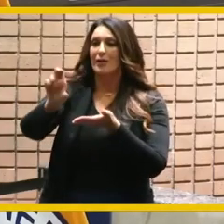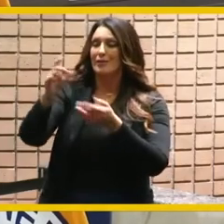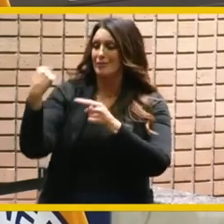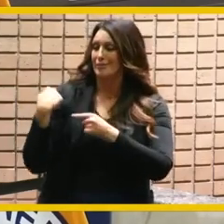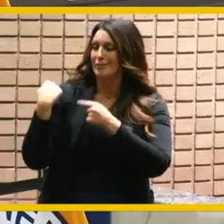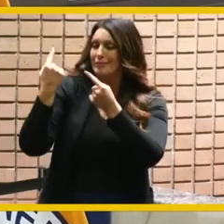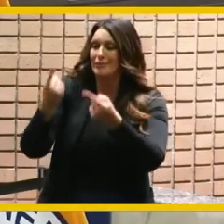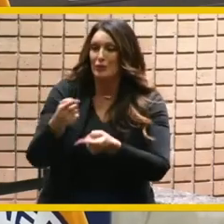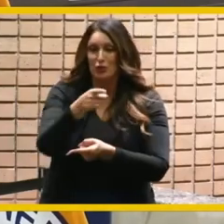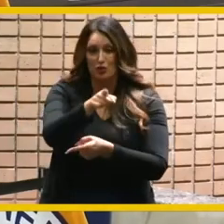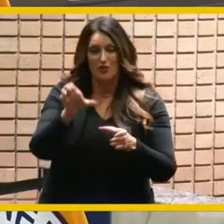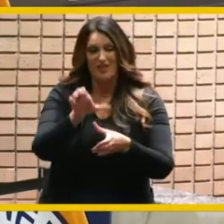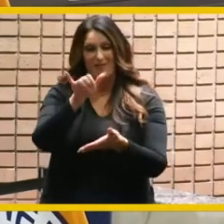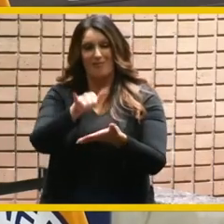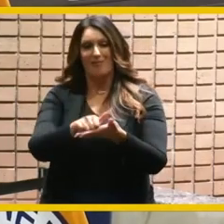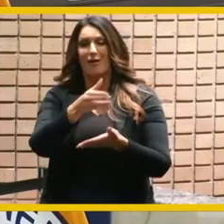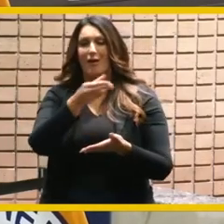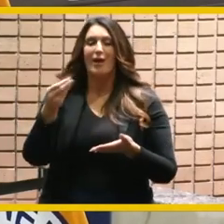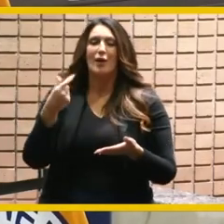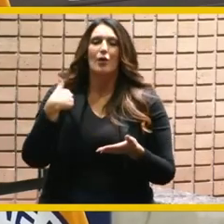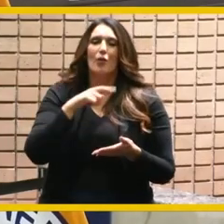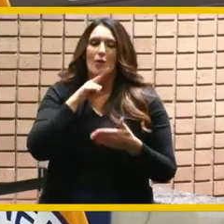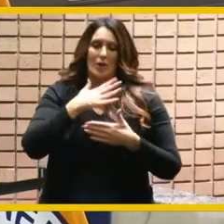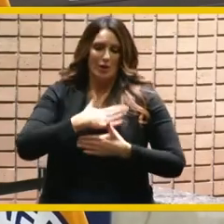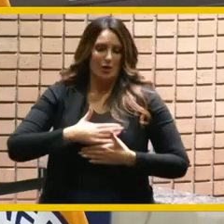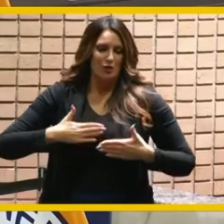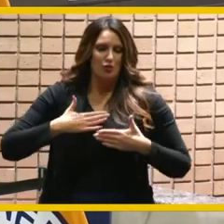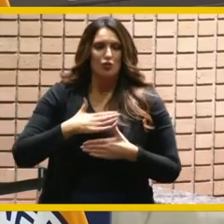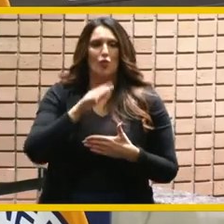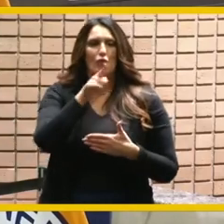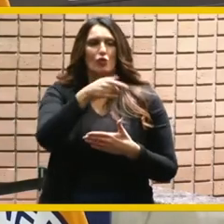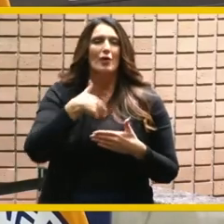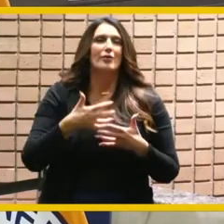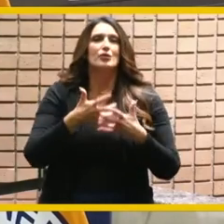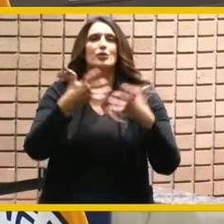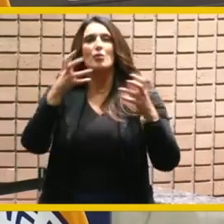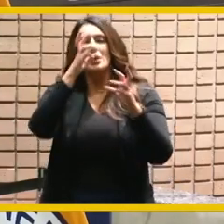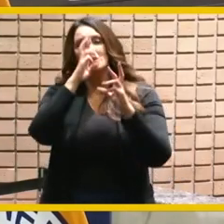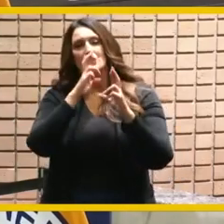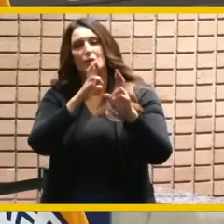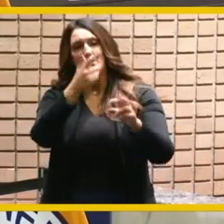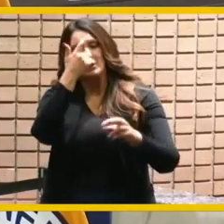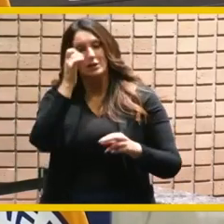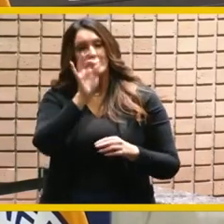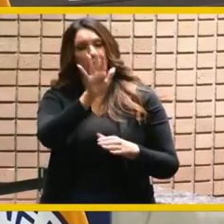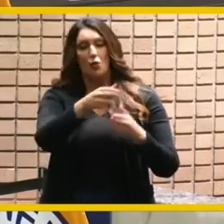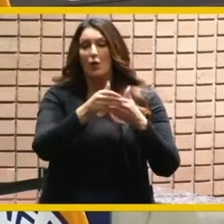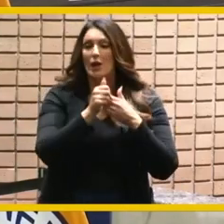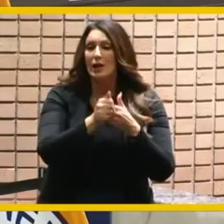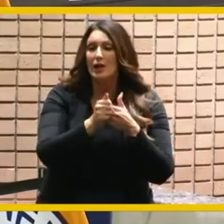riverside has never enjoyed such respect and this is because of your leadership and more importantly